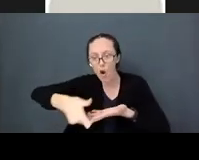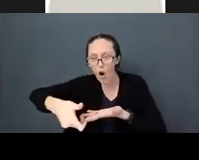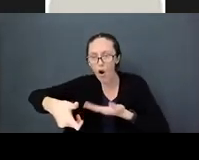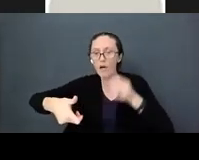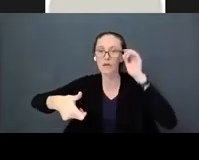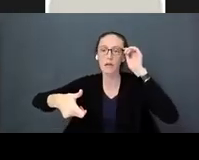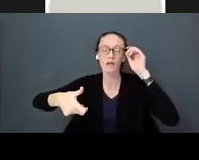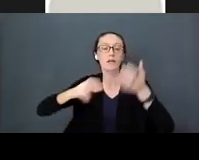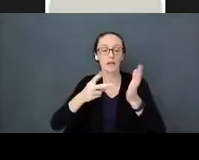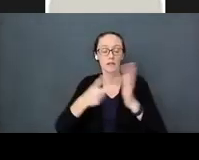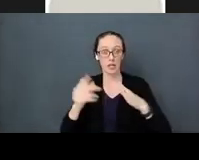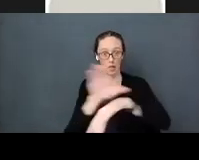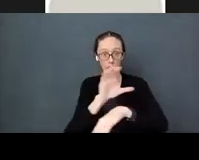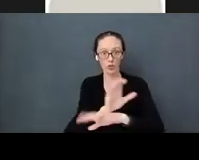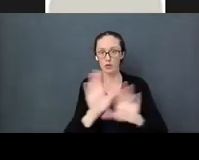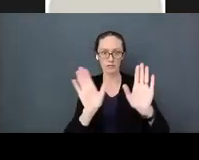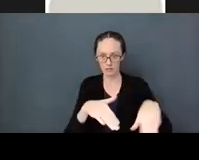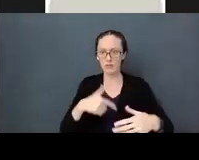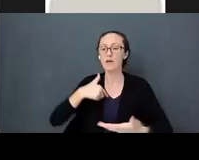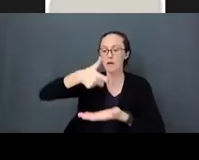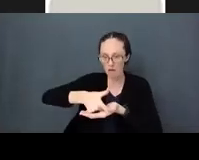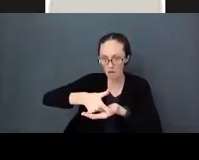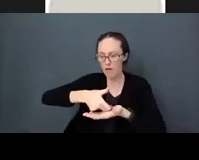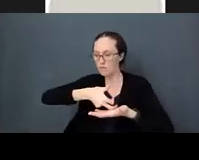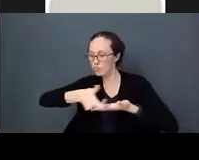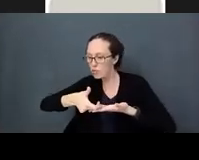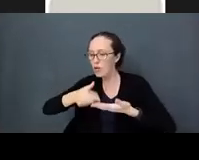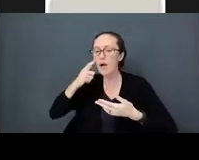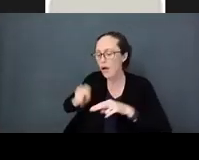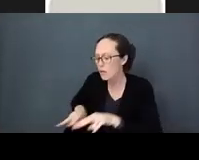get down on the ground and look around because the things we don't see from up here - cords,